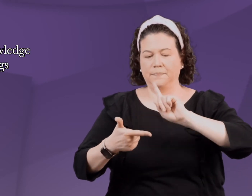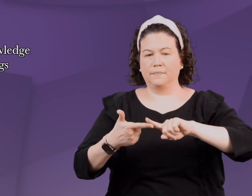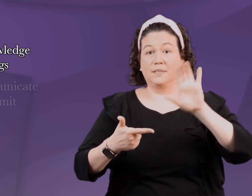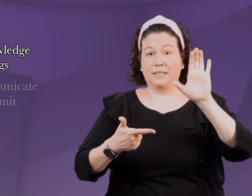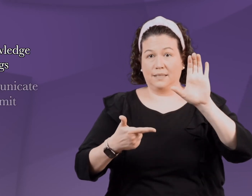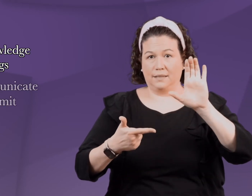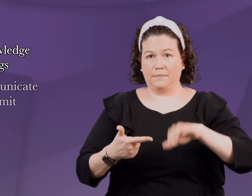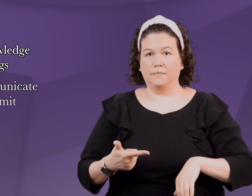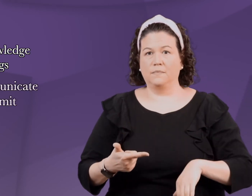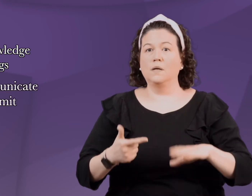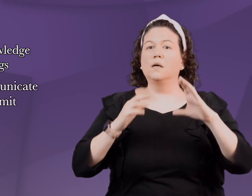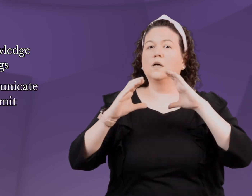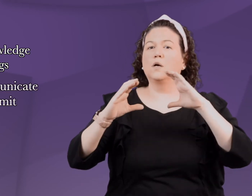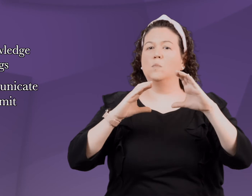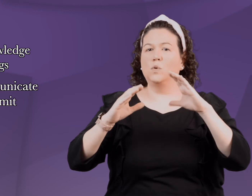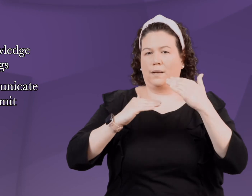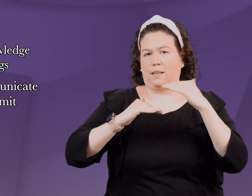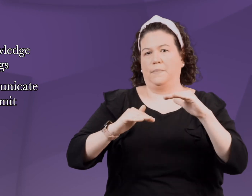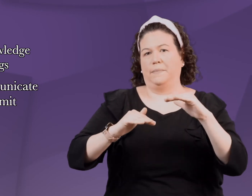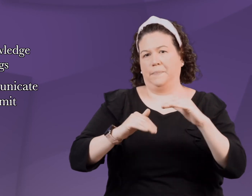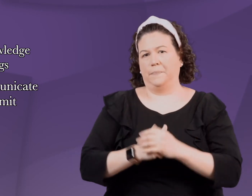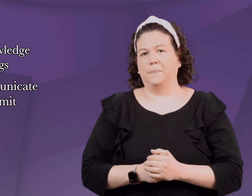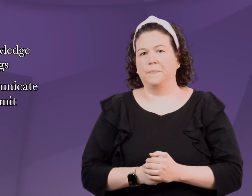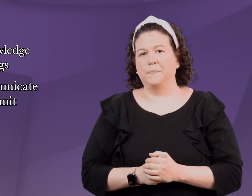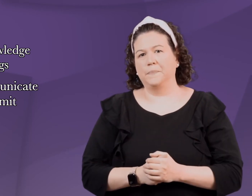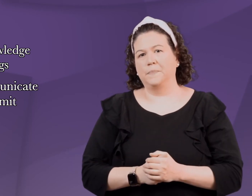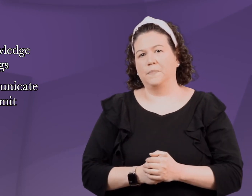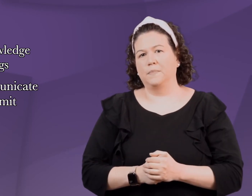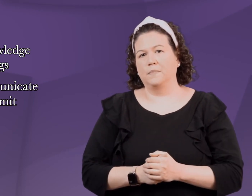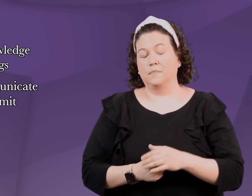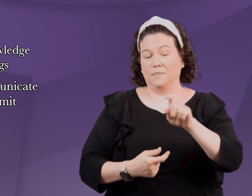That was A. C, Communicate the limit.